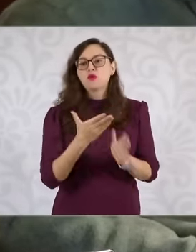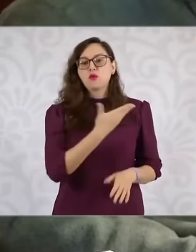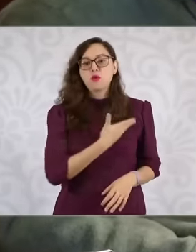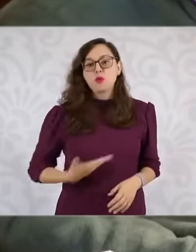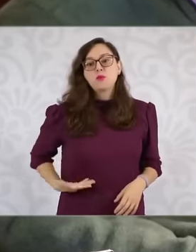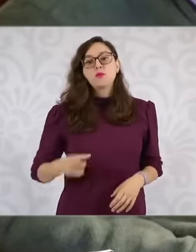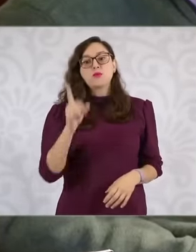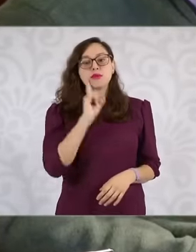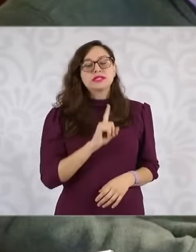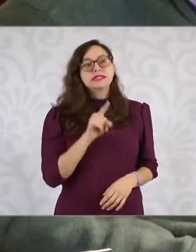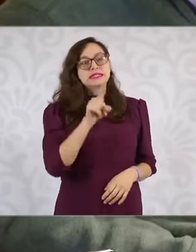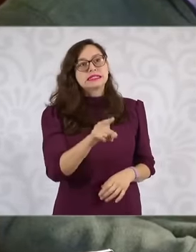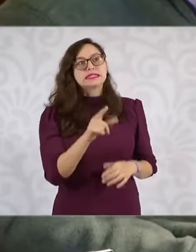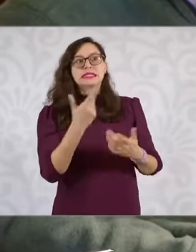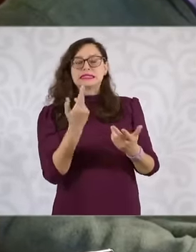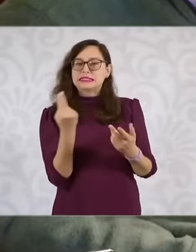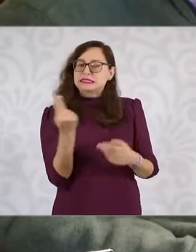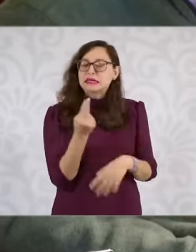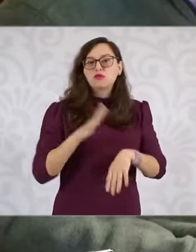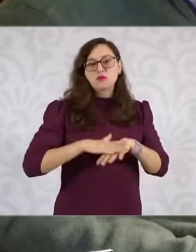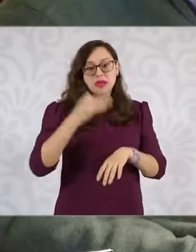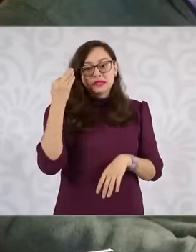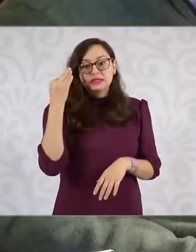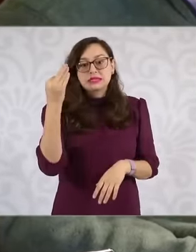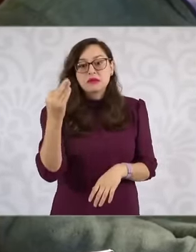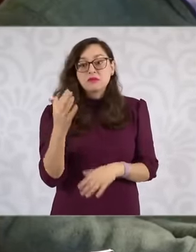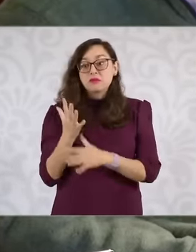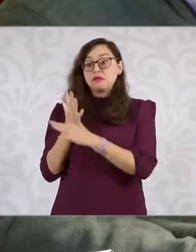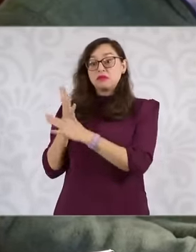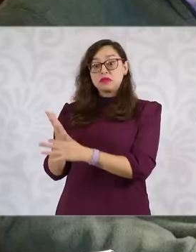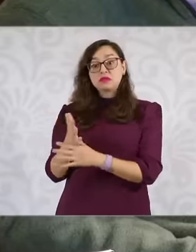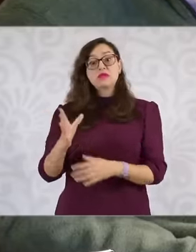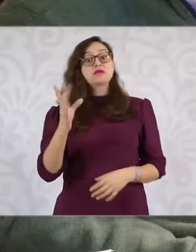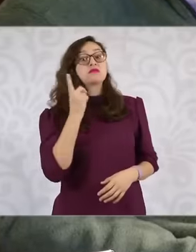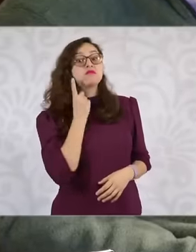presidency of The Republic and the legislators are illegitimate. They do not have the last word.